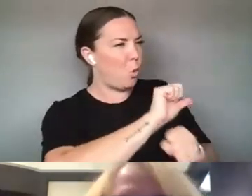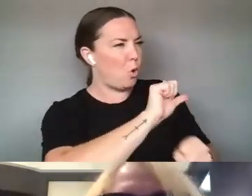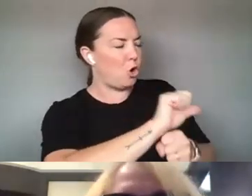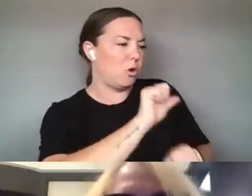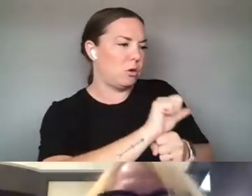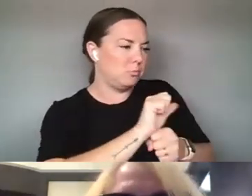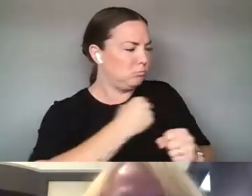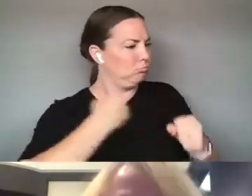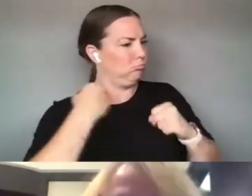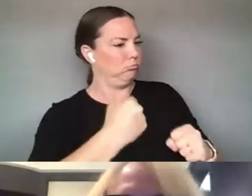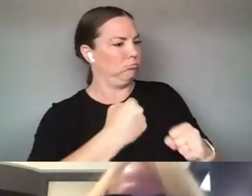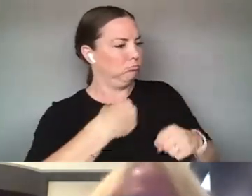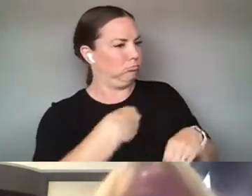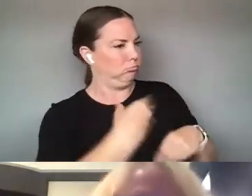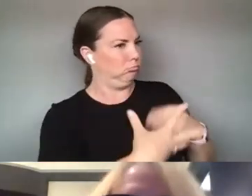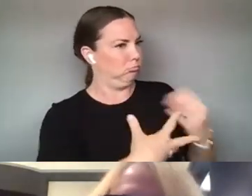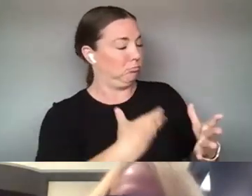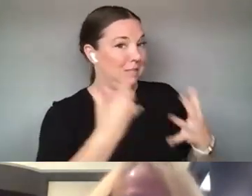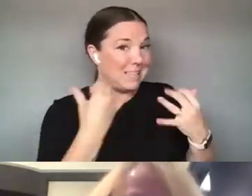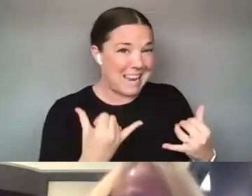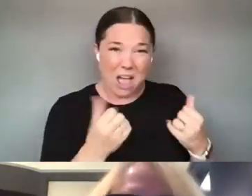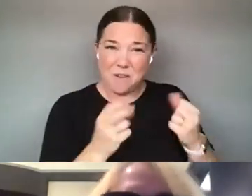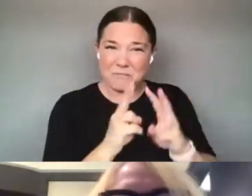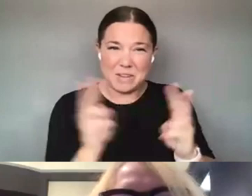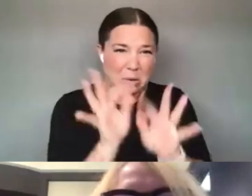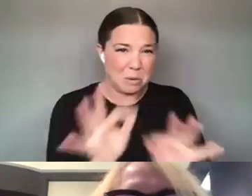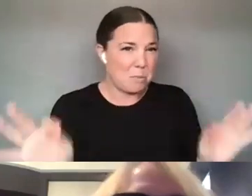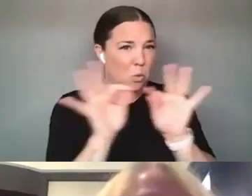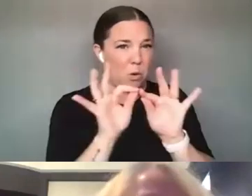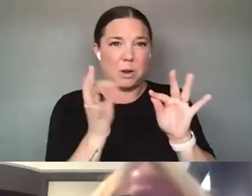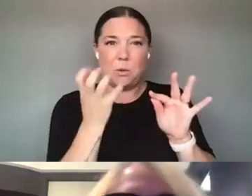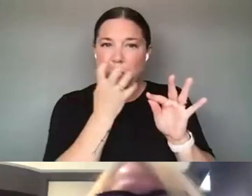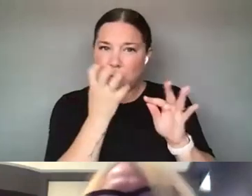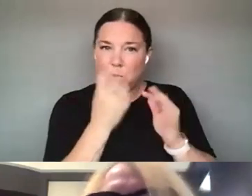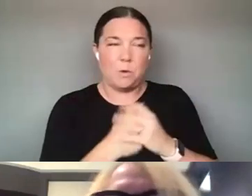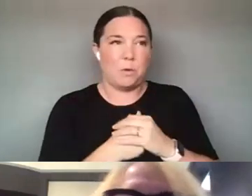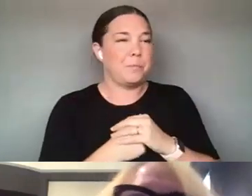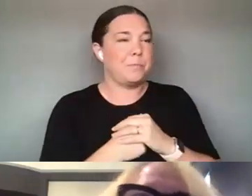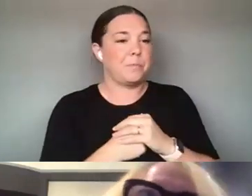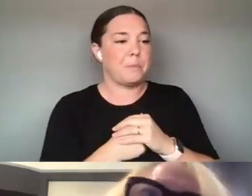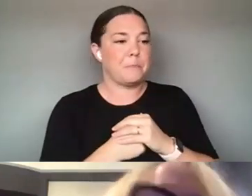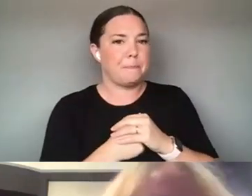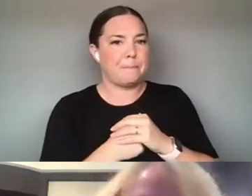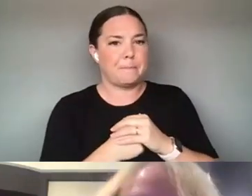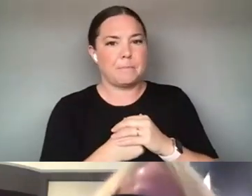I THINK THE IMPERATIVE HAS NEVER BEEN GREATER. AND IF THAT MEANS YOU HAVE TO ADJUST YOUR,